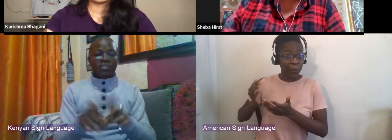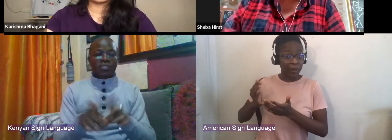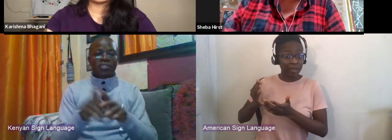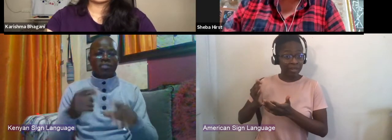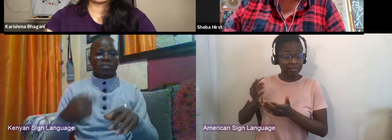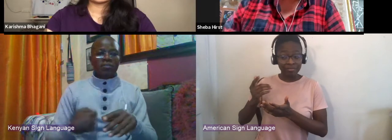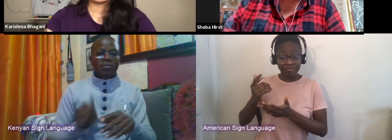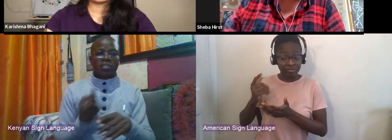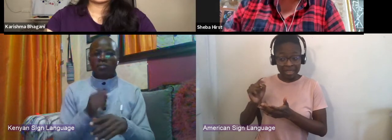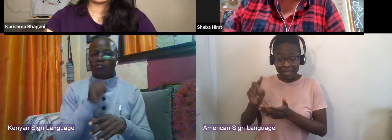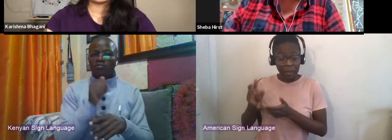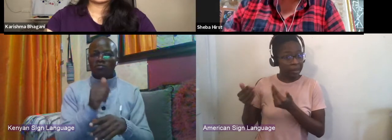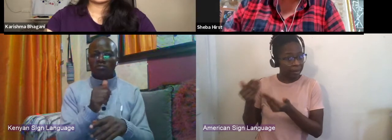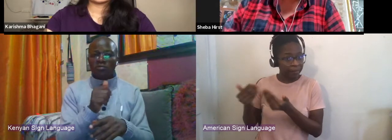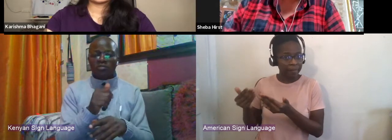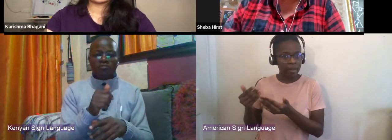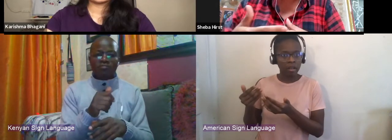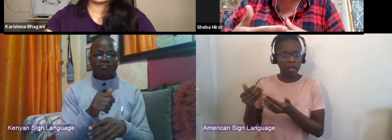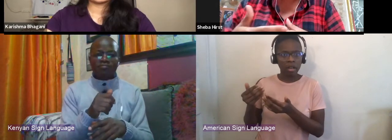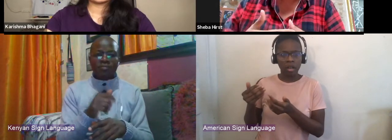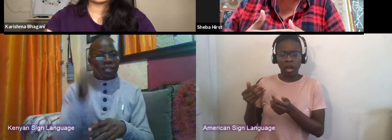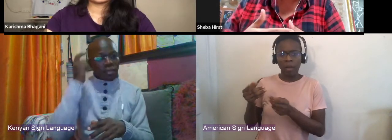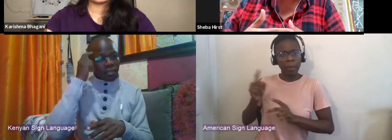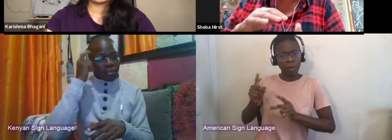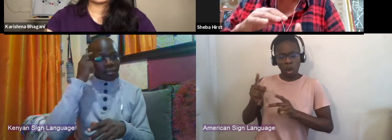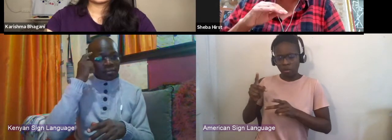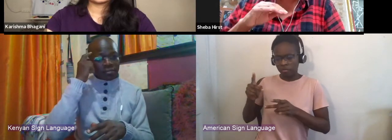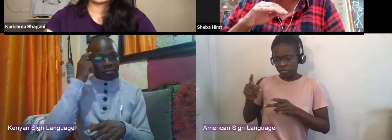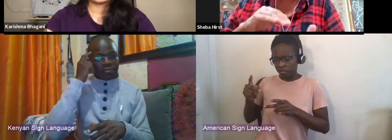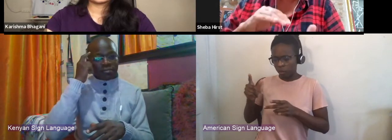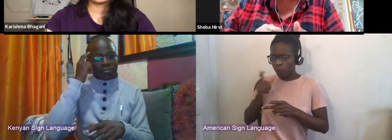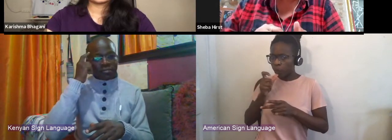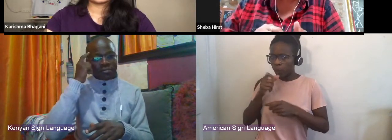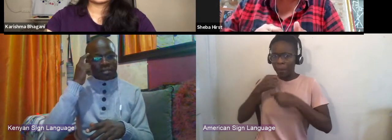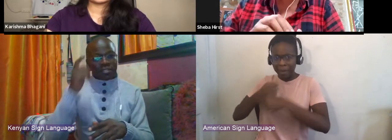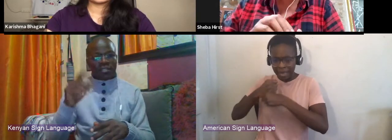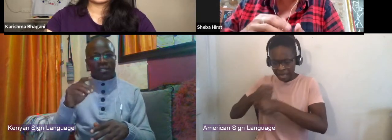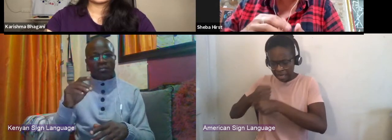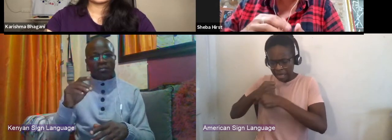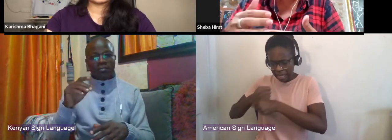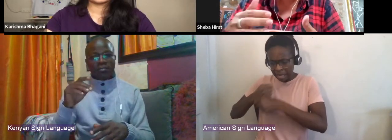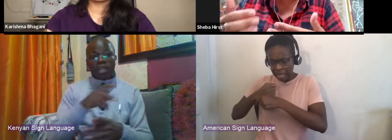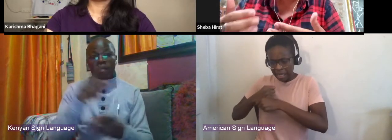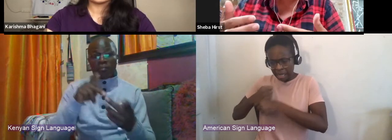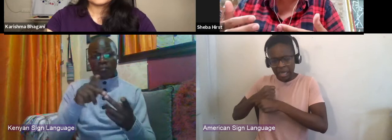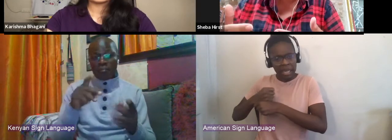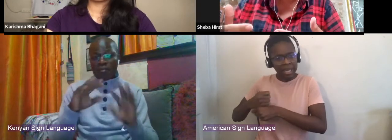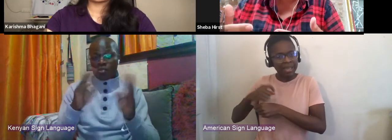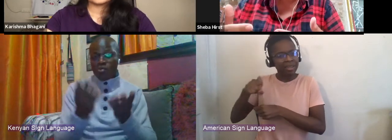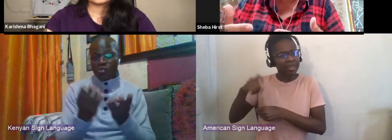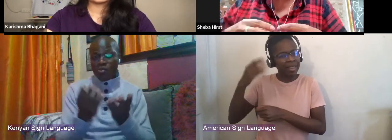I don't think that the not-for-profit world is not challenged by those things as well